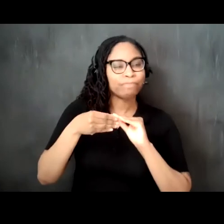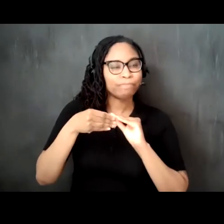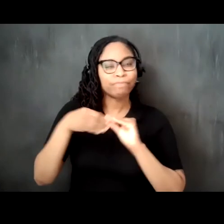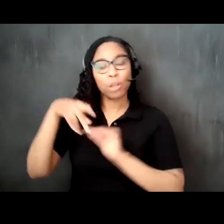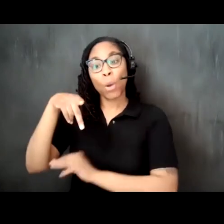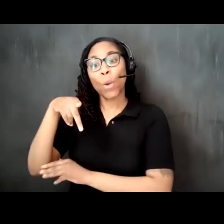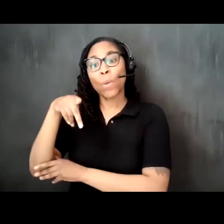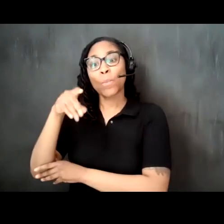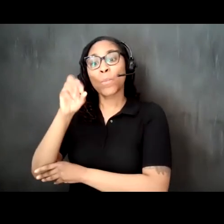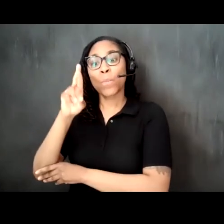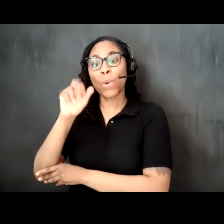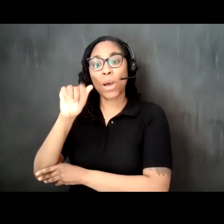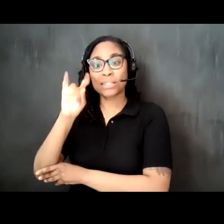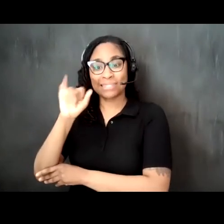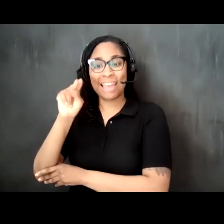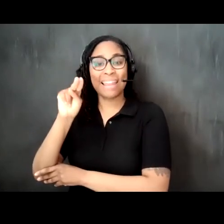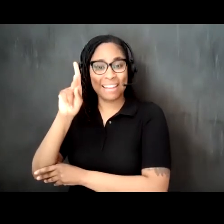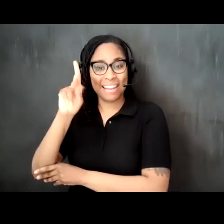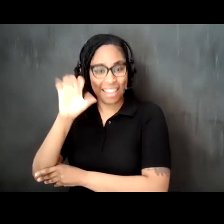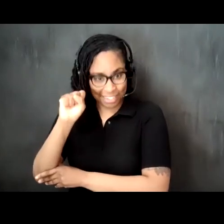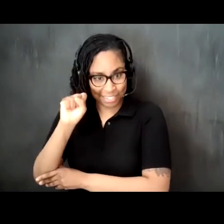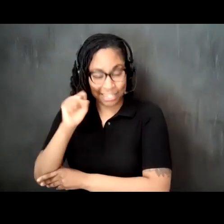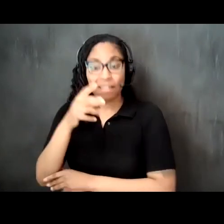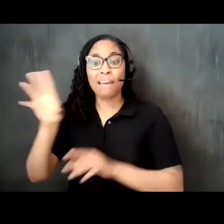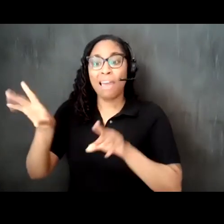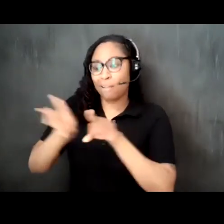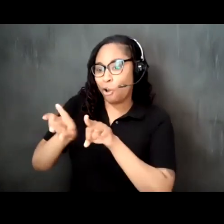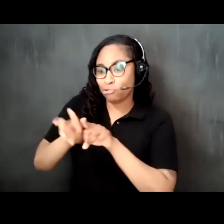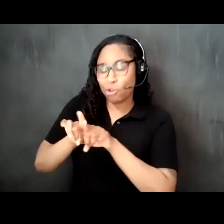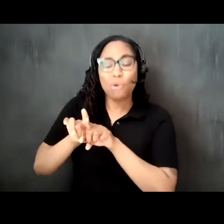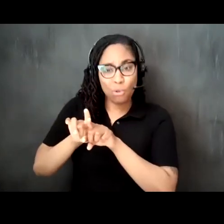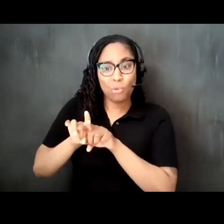alongside co-creator Alpha M Bruton of phantom gallery chicago